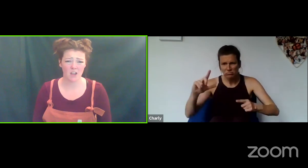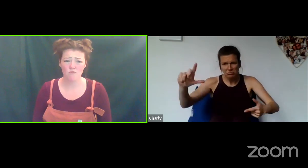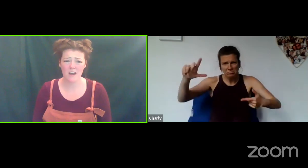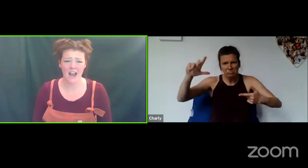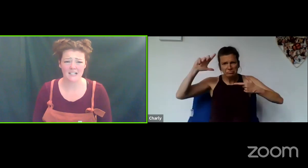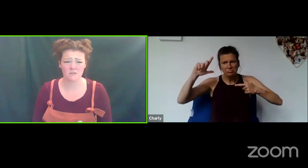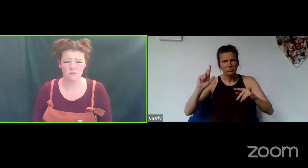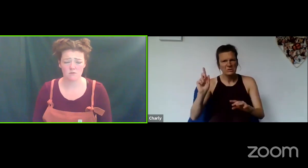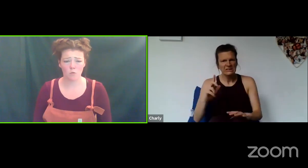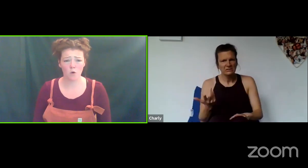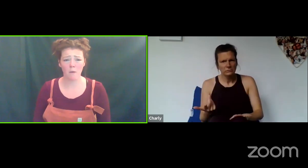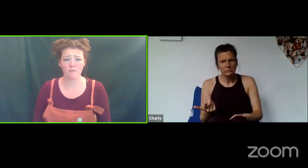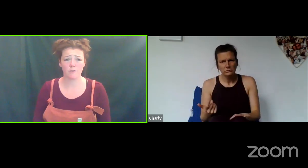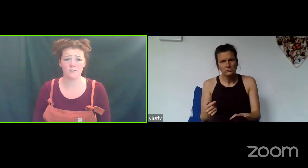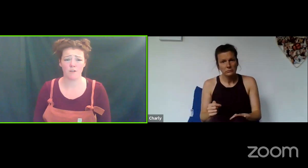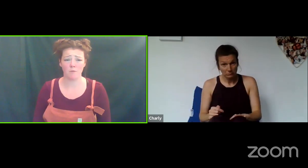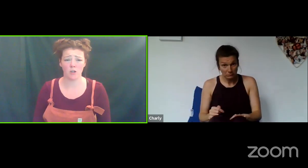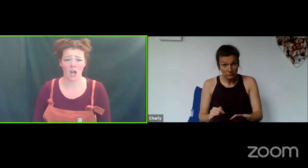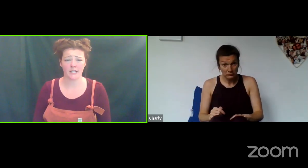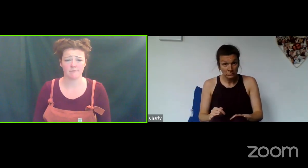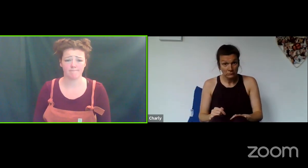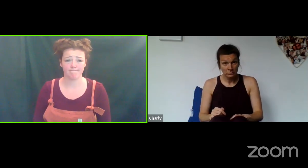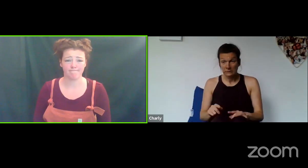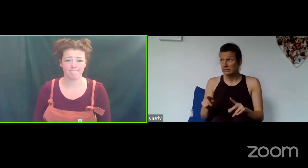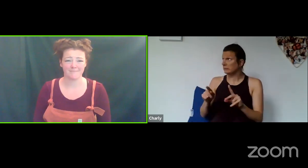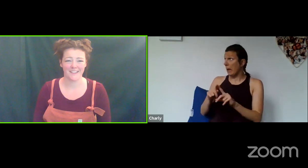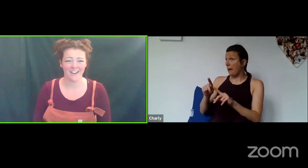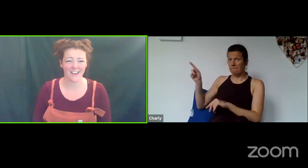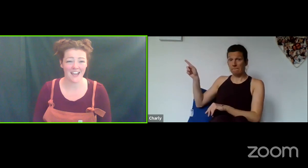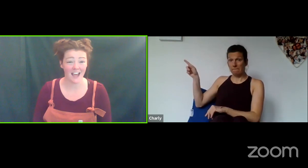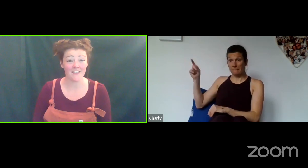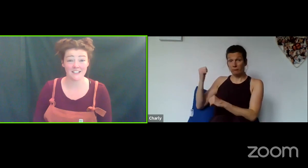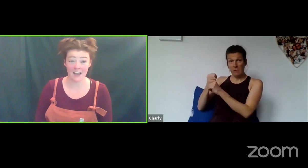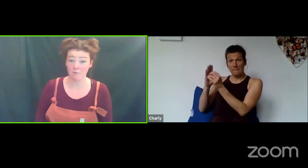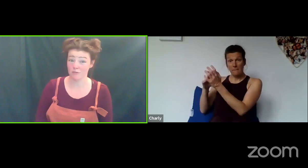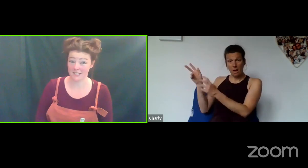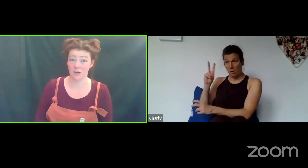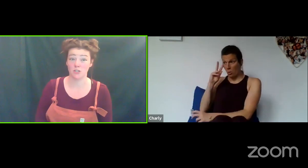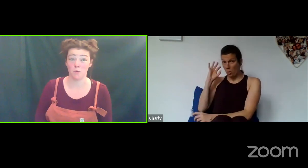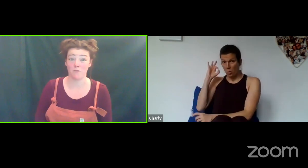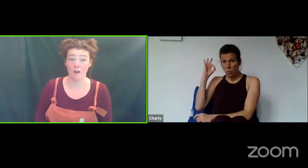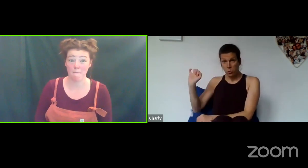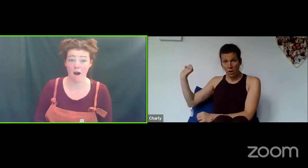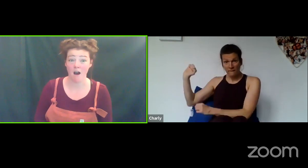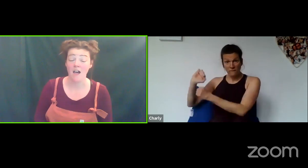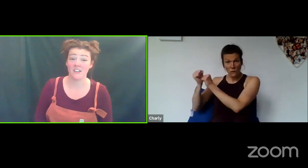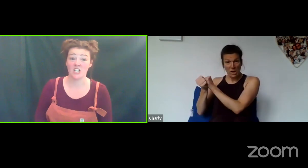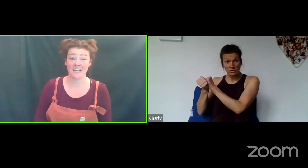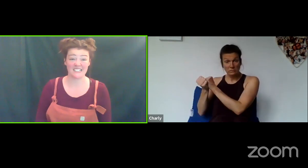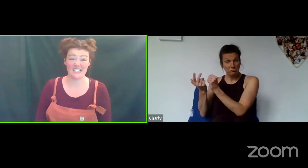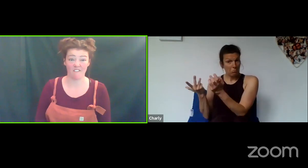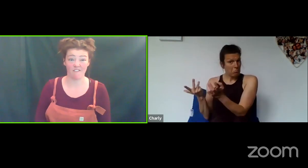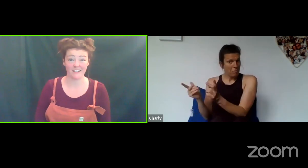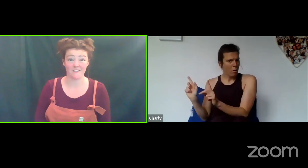react? What would my freeze-frame look like? OK. And the same, Laura's gonna do with Grandma that she hasn't seen her friends